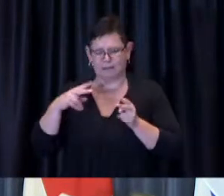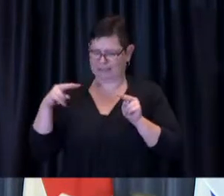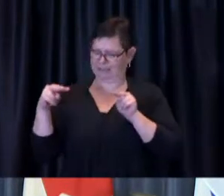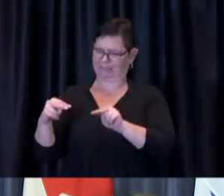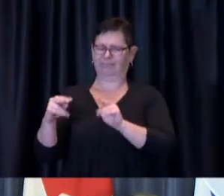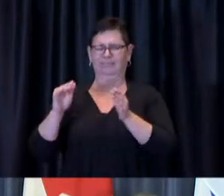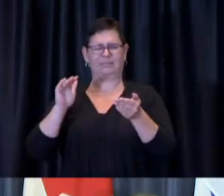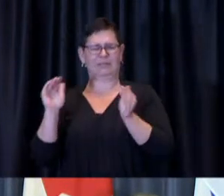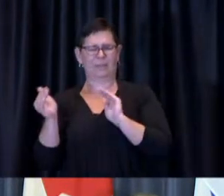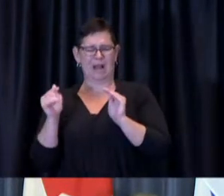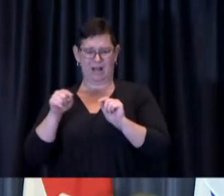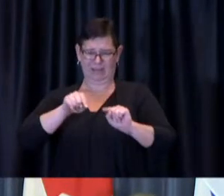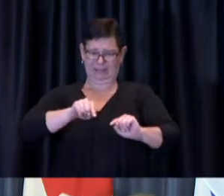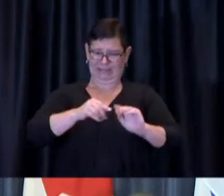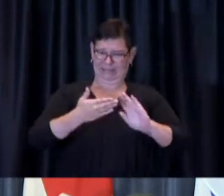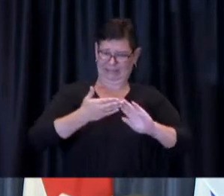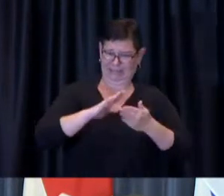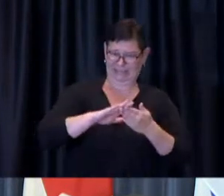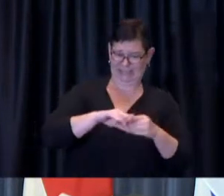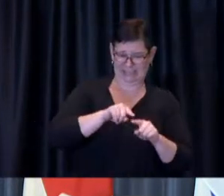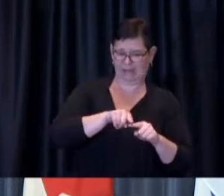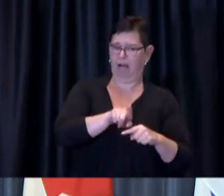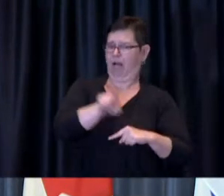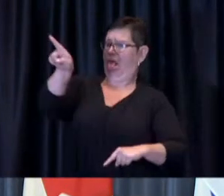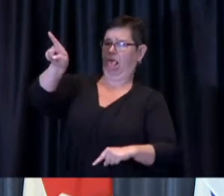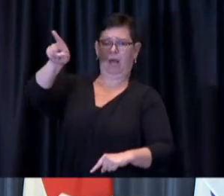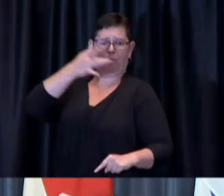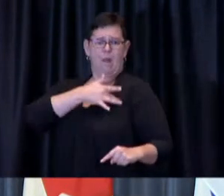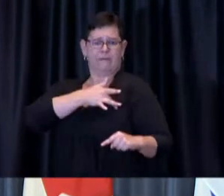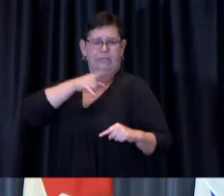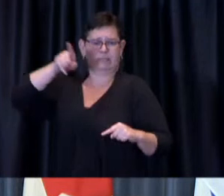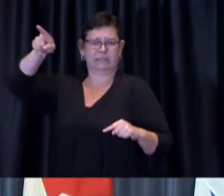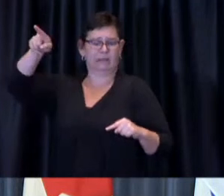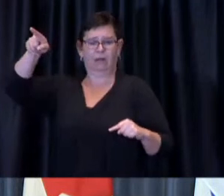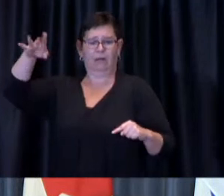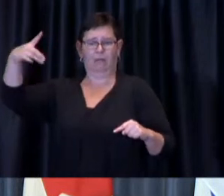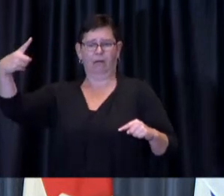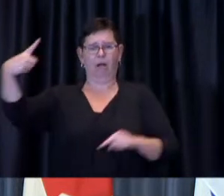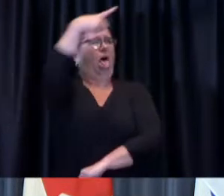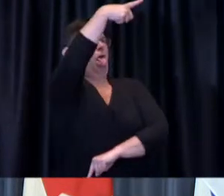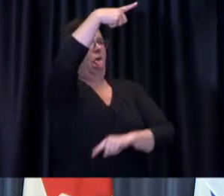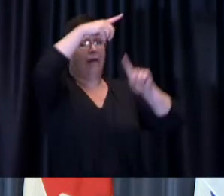saying talk to the feds and meanwhile nothing that we can see substantially is going to happen so